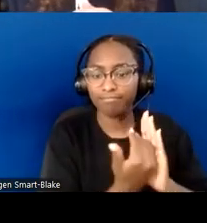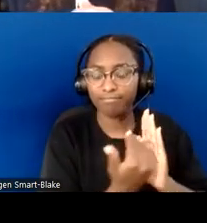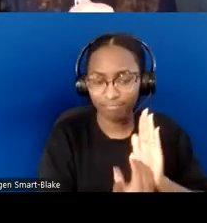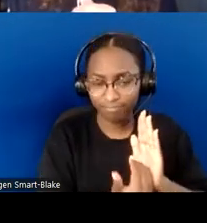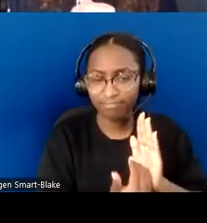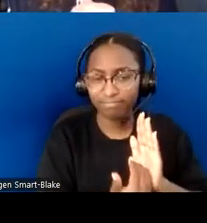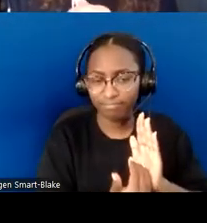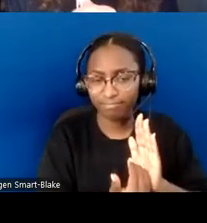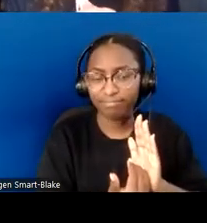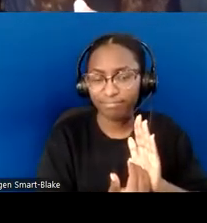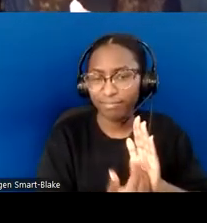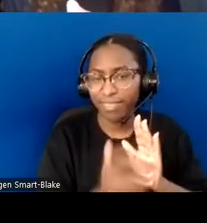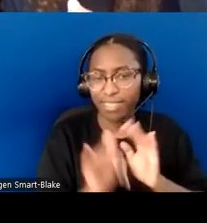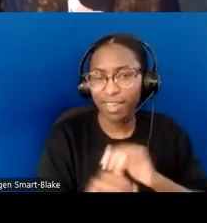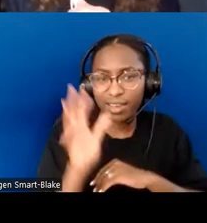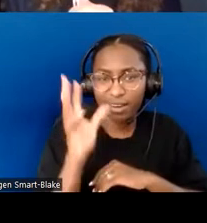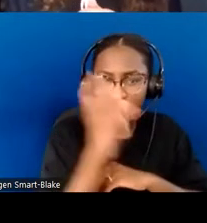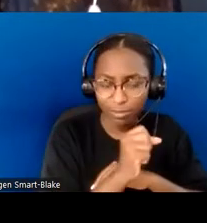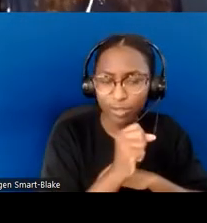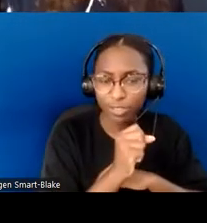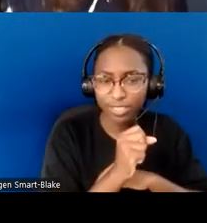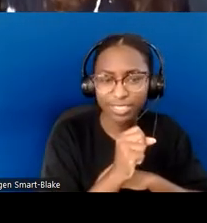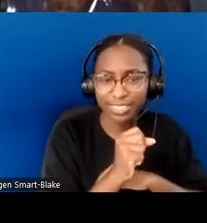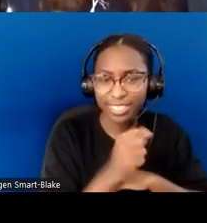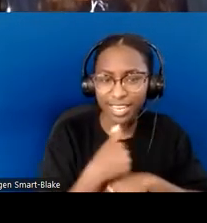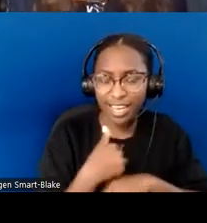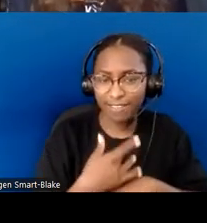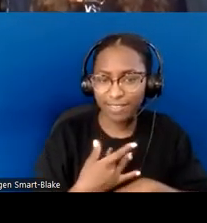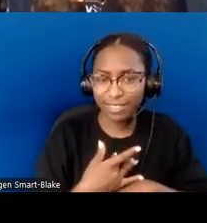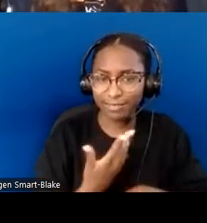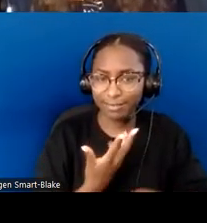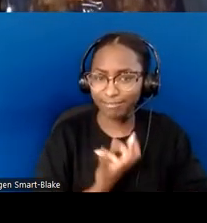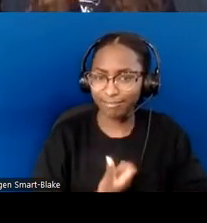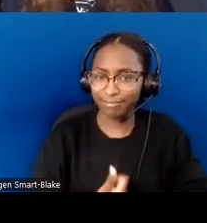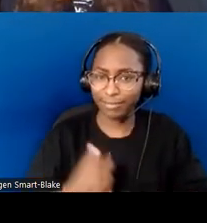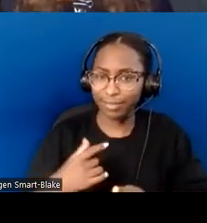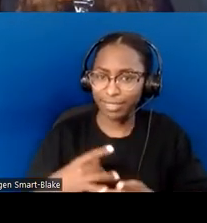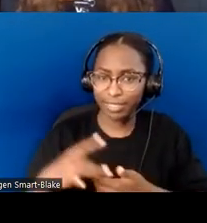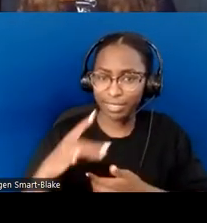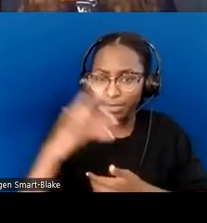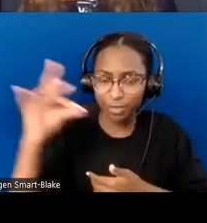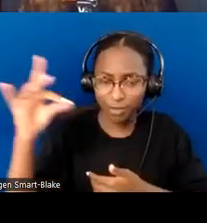it was quenching the Spirit. Because I had this same young woman—